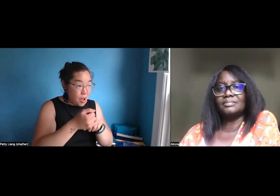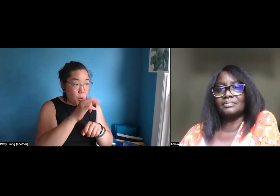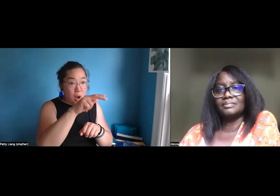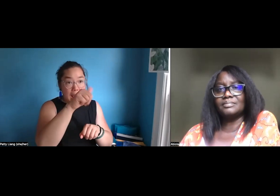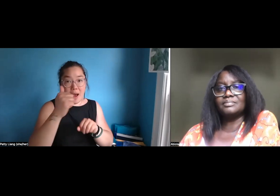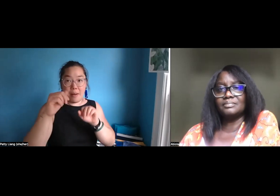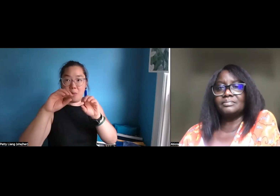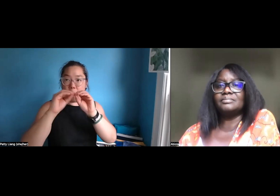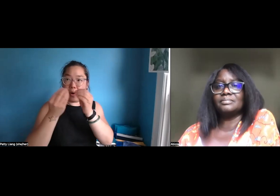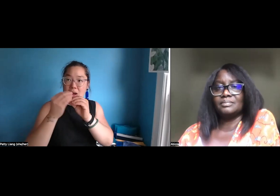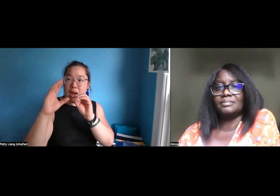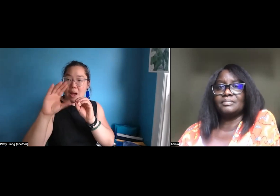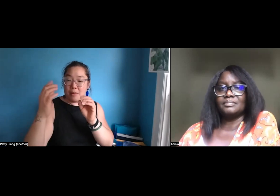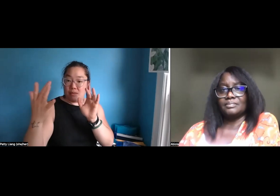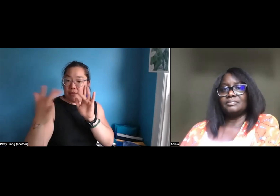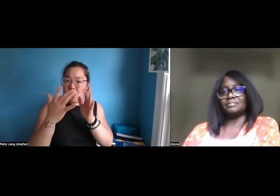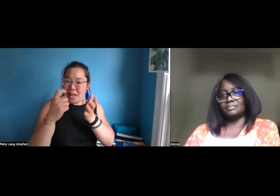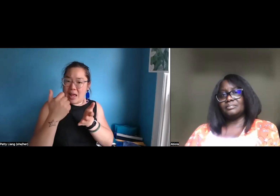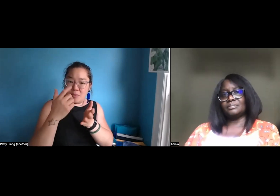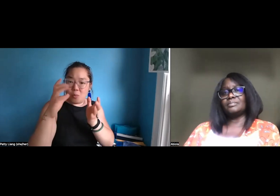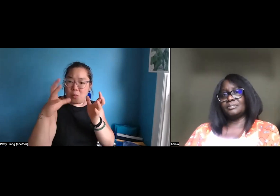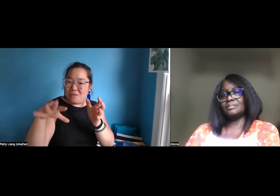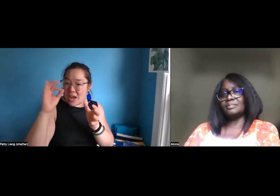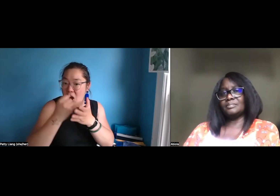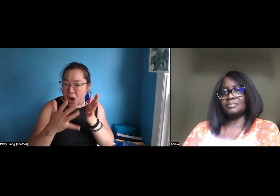We might be looking for something specifically for a certain project or an organization,